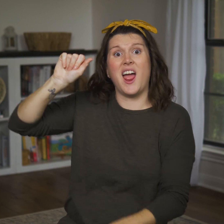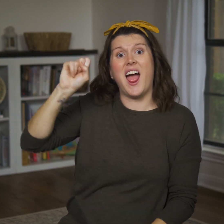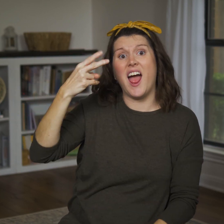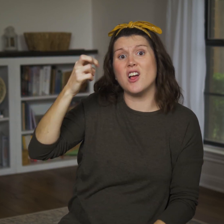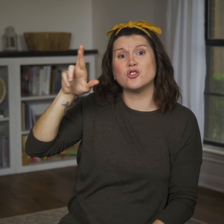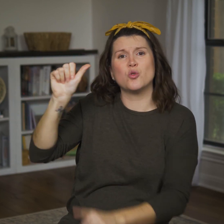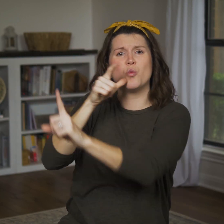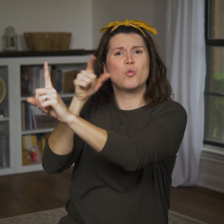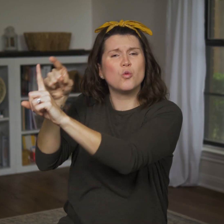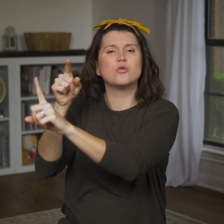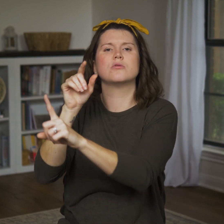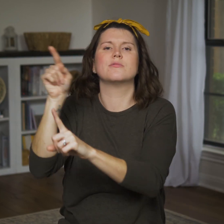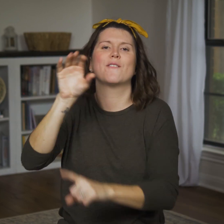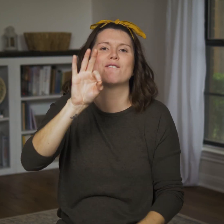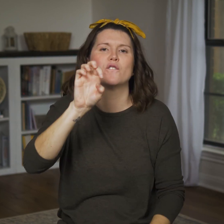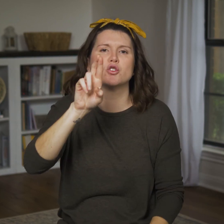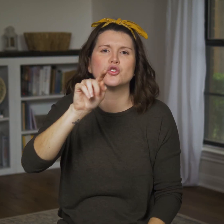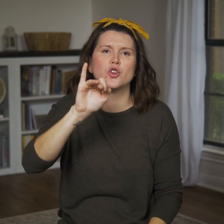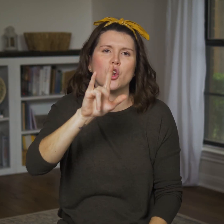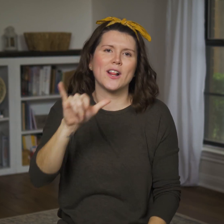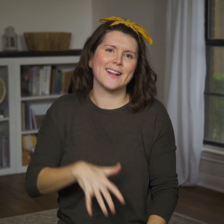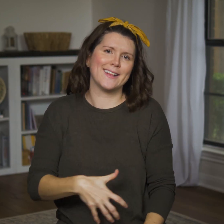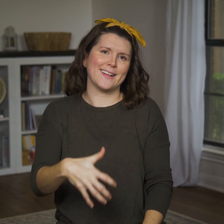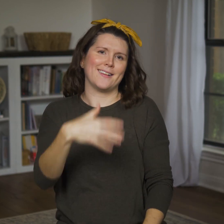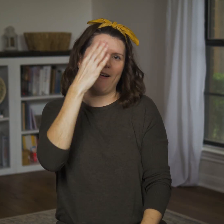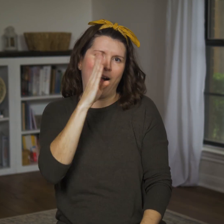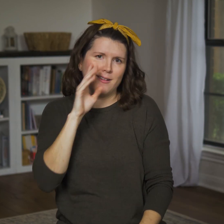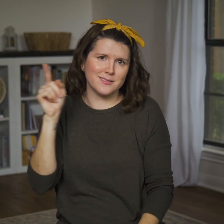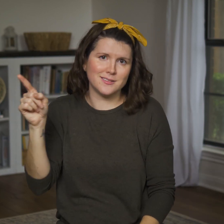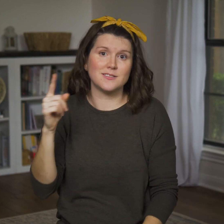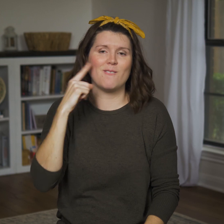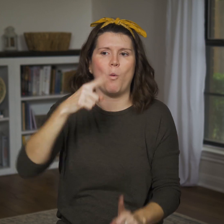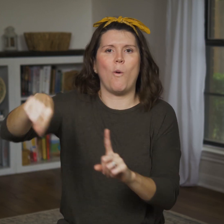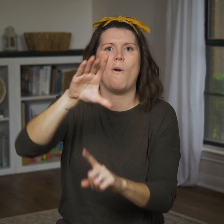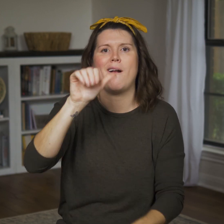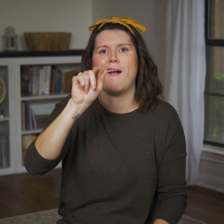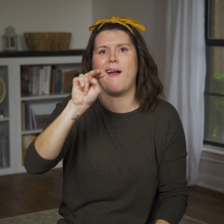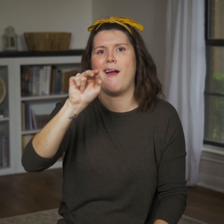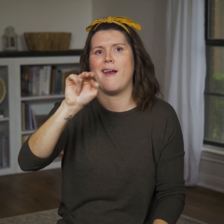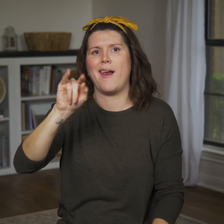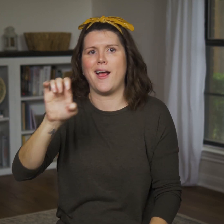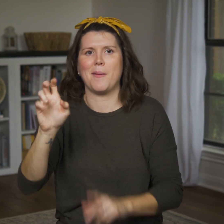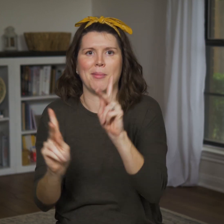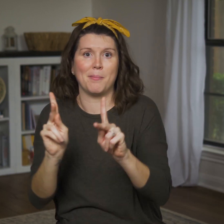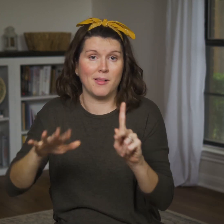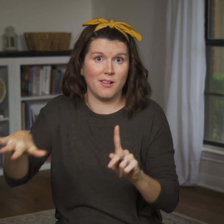Ashera is a fertility goddess of the Canaanites